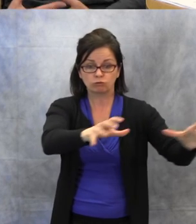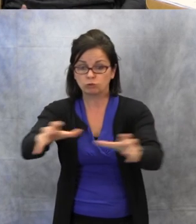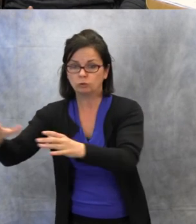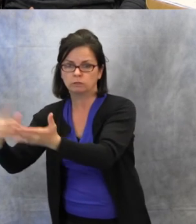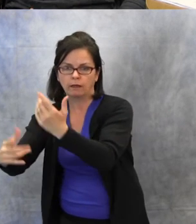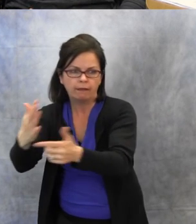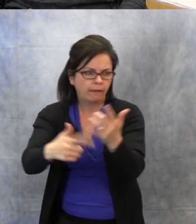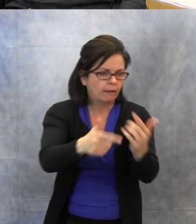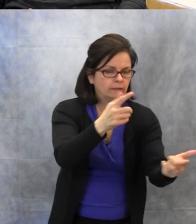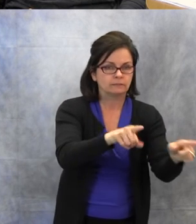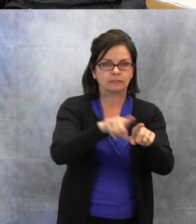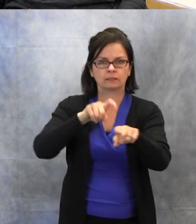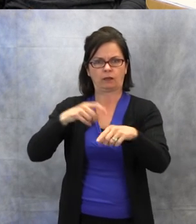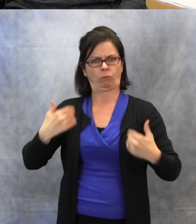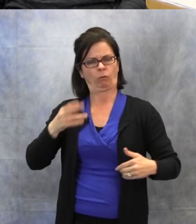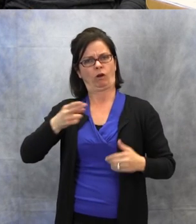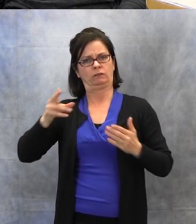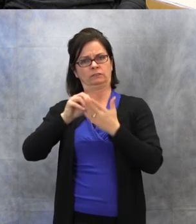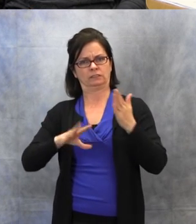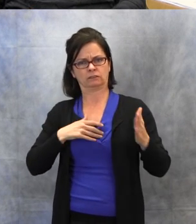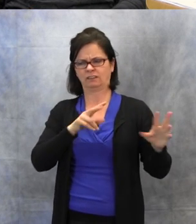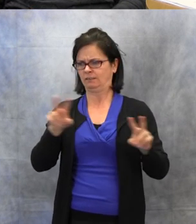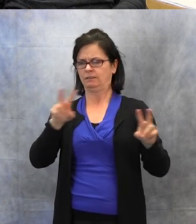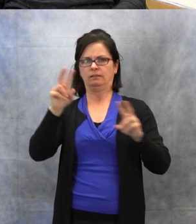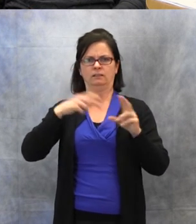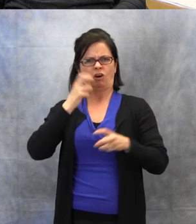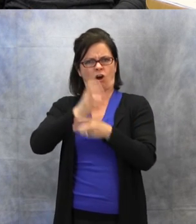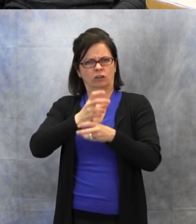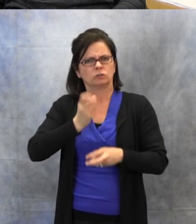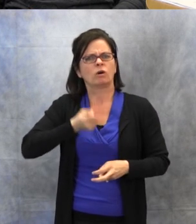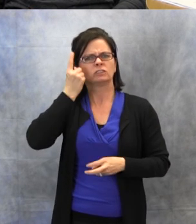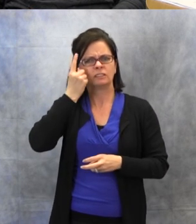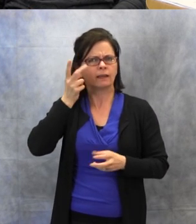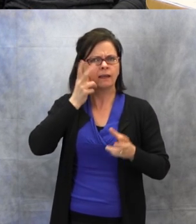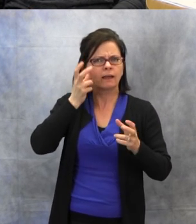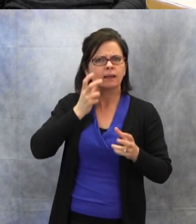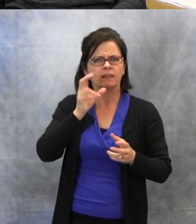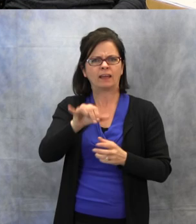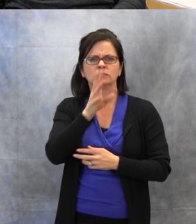for the hard of hearing students to understand speech.